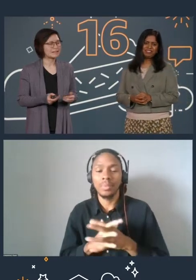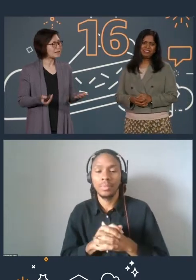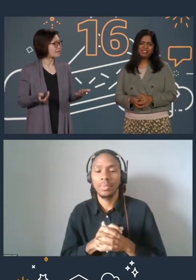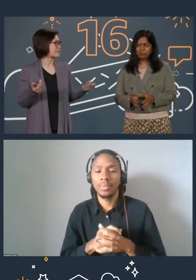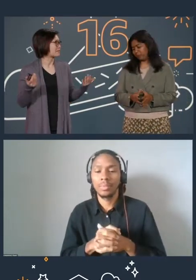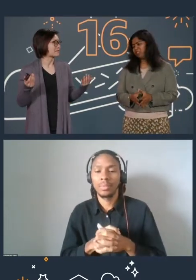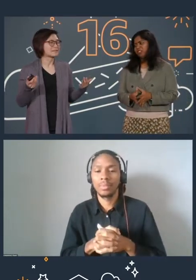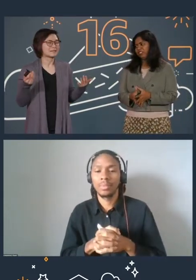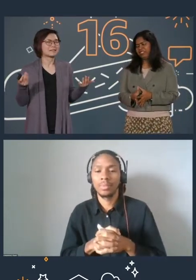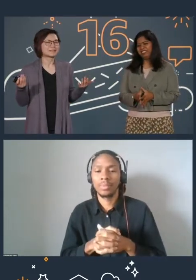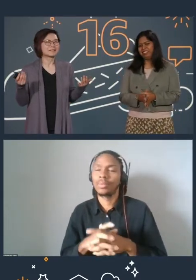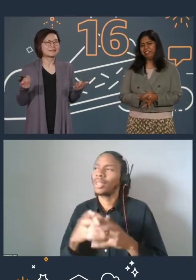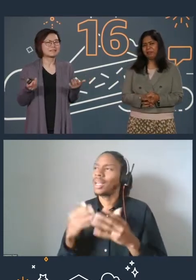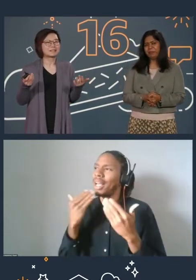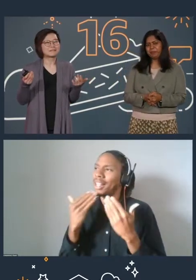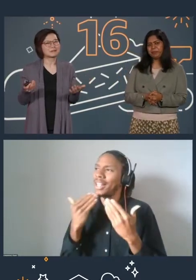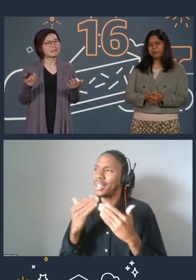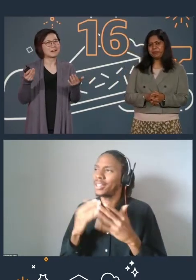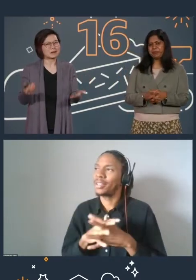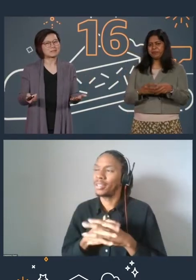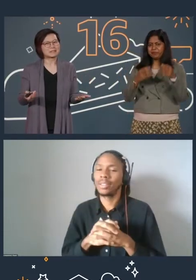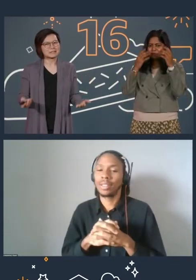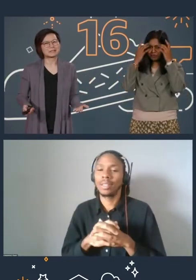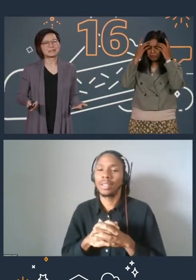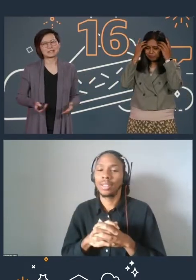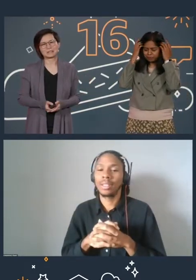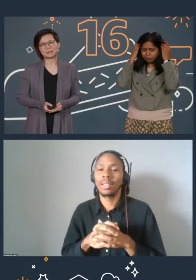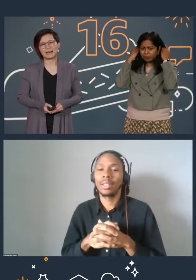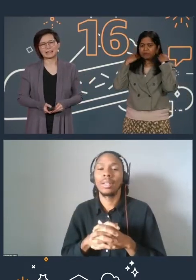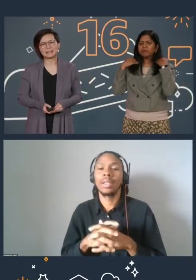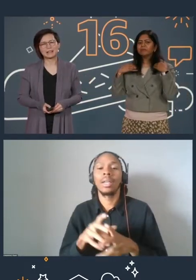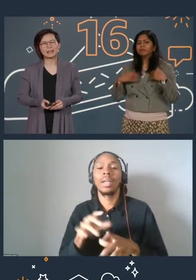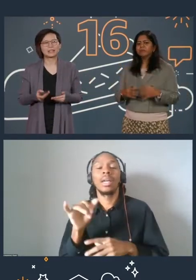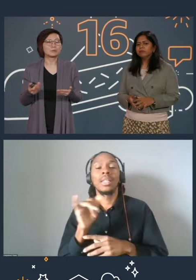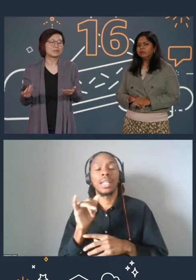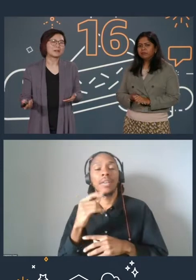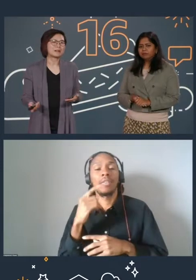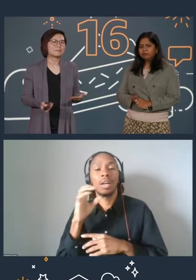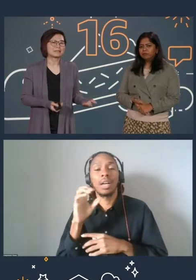Thank you, Fathima. - Sure. You know, similarly for the object storage digital badge, you will learn and be assessed